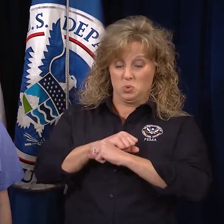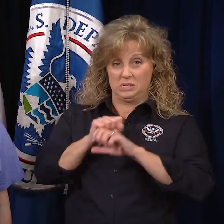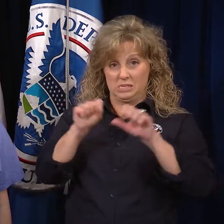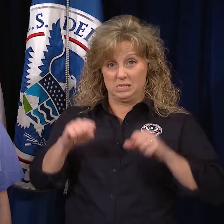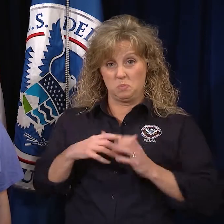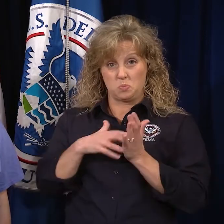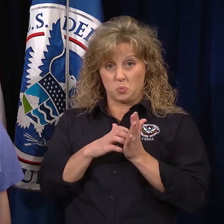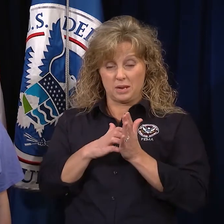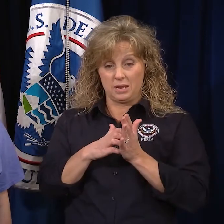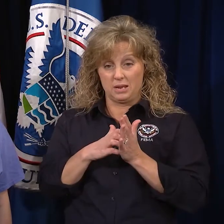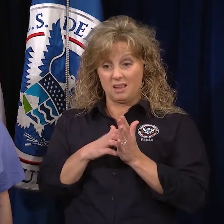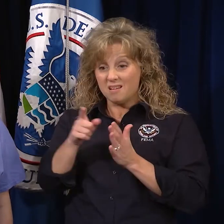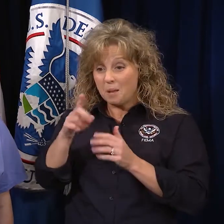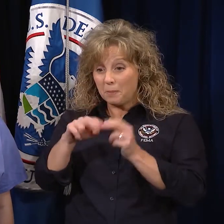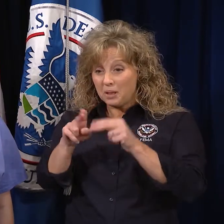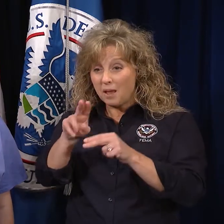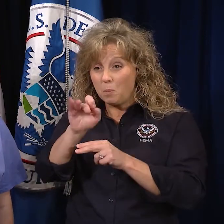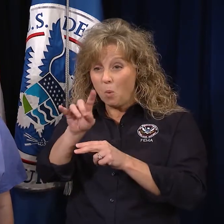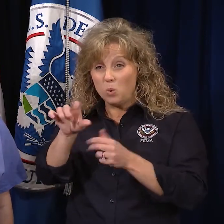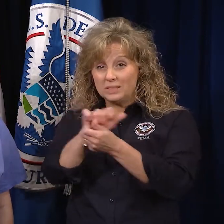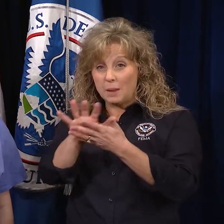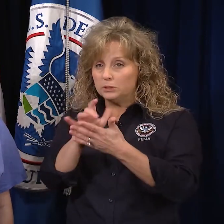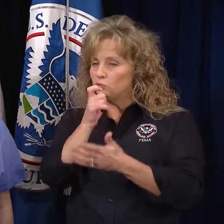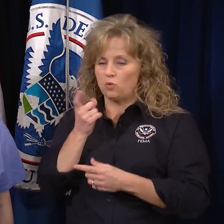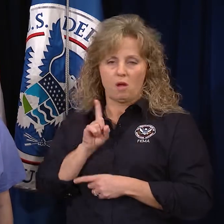try not to enter a building with mold damage.